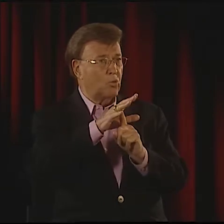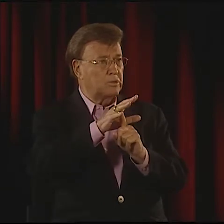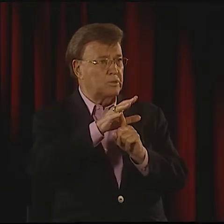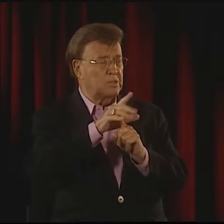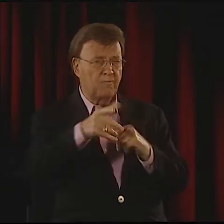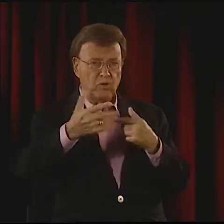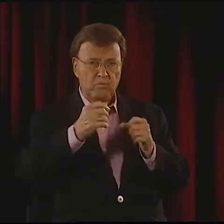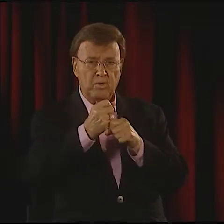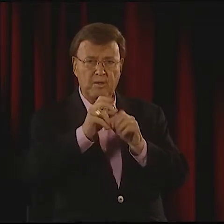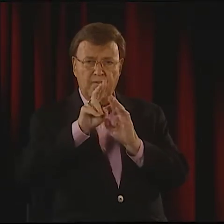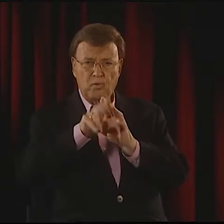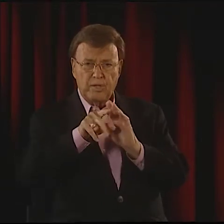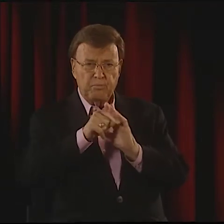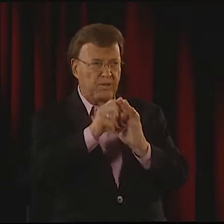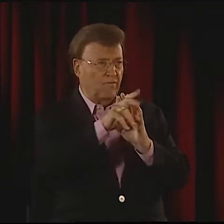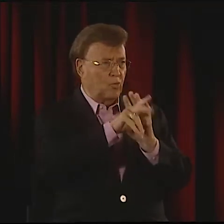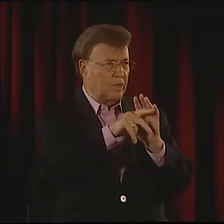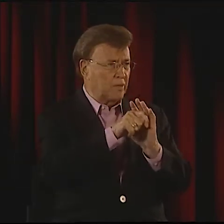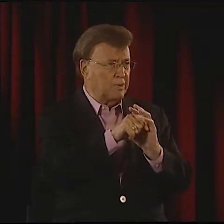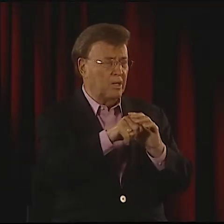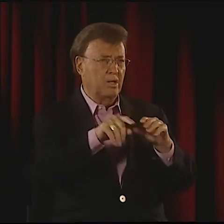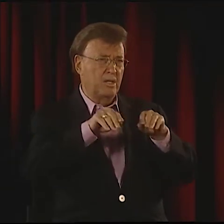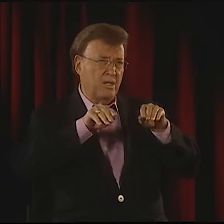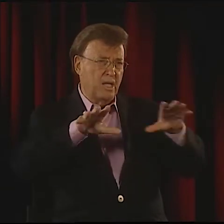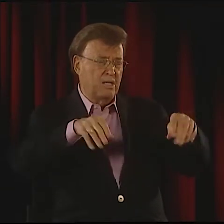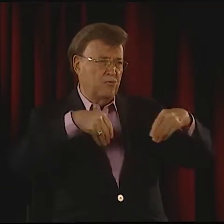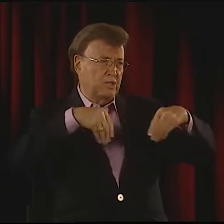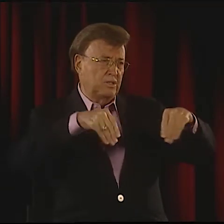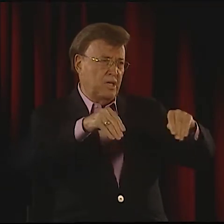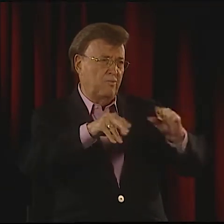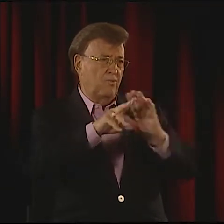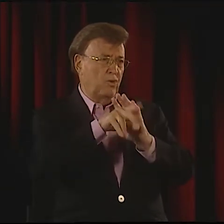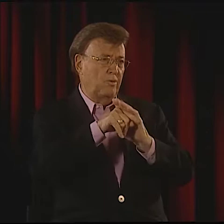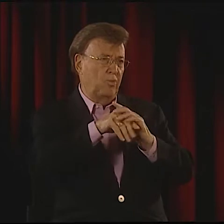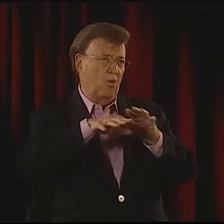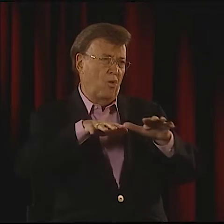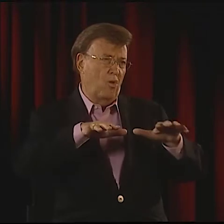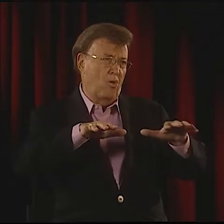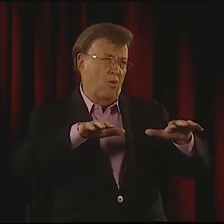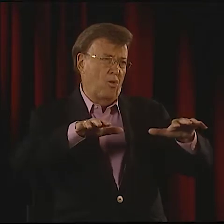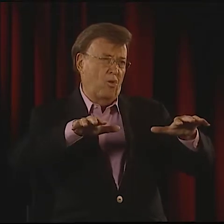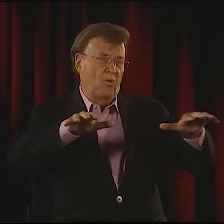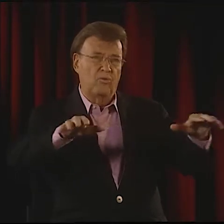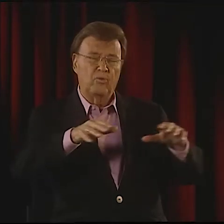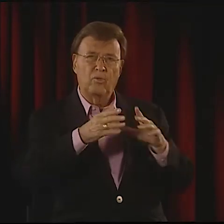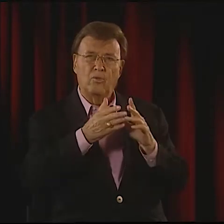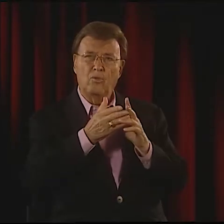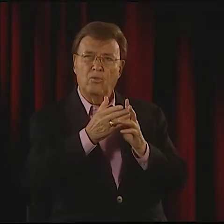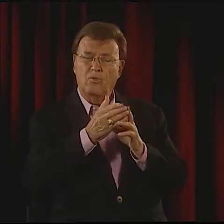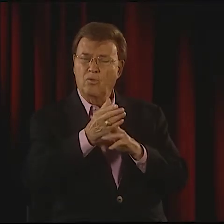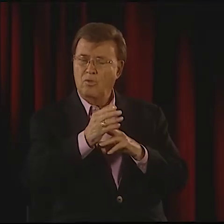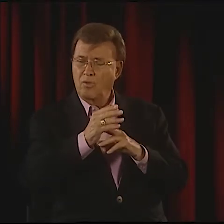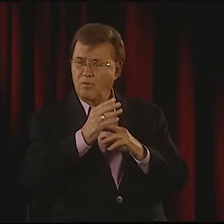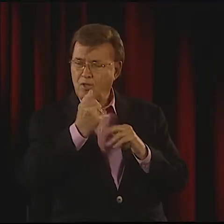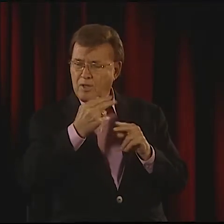AND THEN IT SEEMED TO STOP THERE, AND THERE'S NOT BEEN A RENAISSANCE LIKE THAT SINCE, AND MY QUESTION IS, WHY? WHERE IS EVERYBODY? WHAT IS HAPPENING?